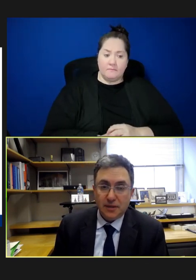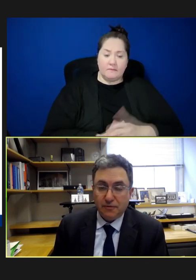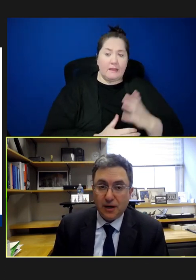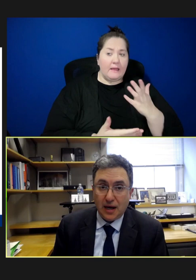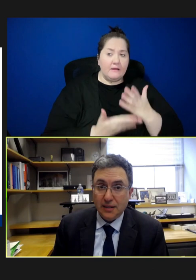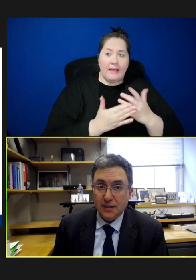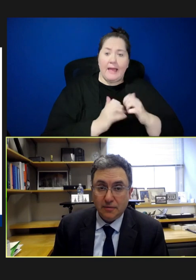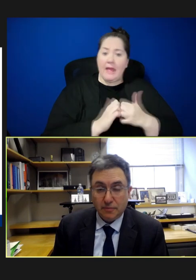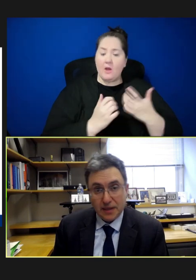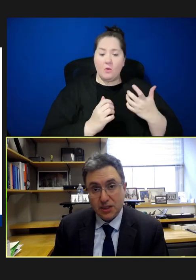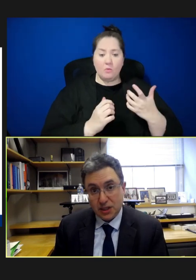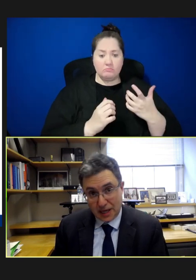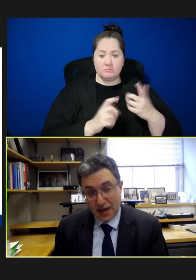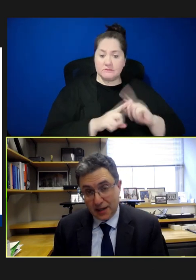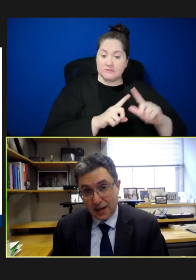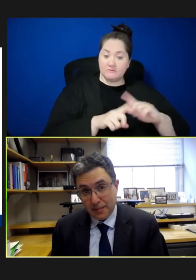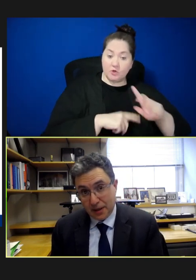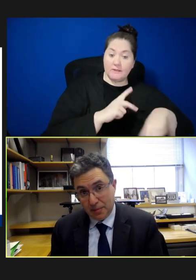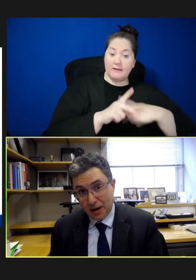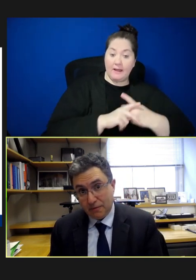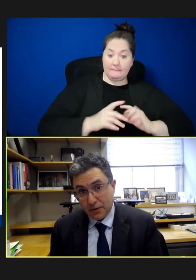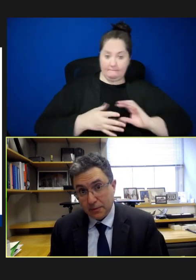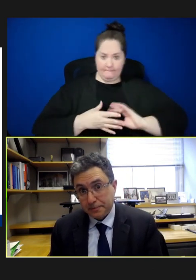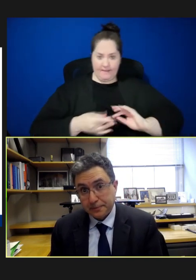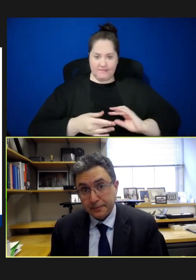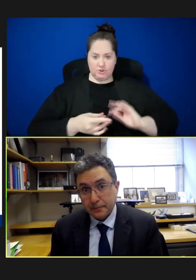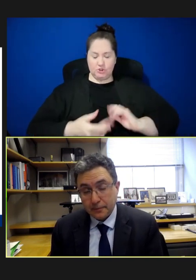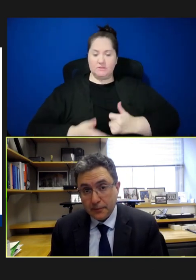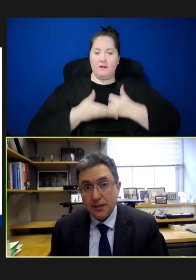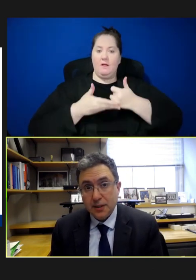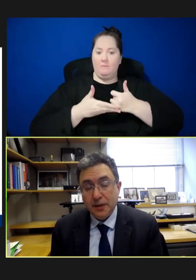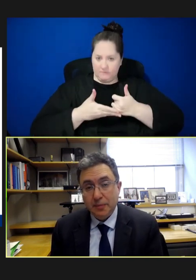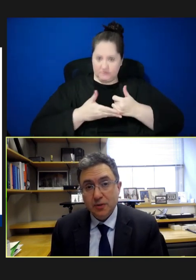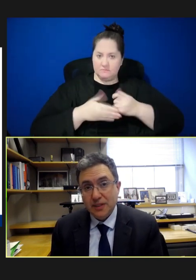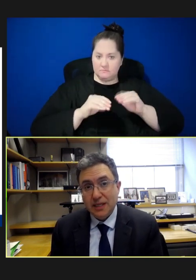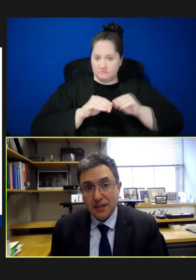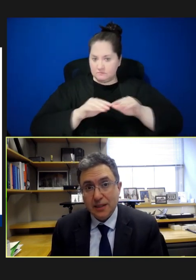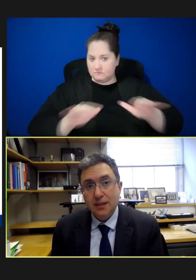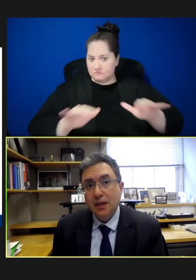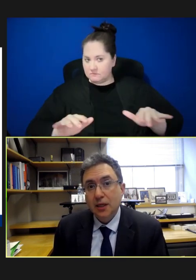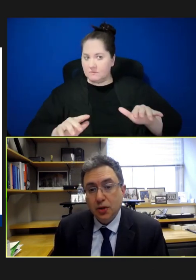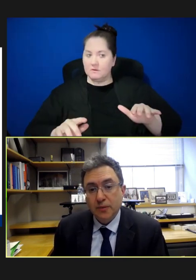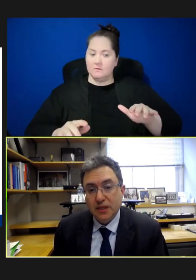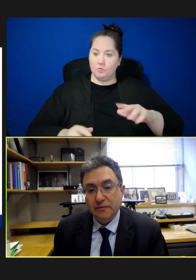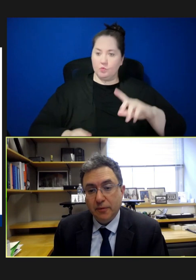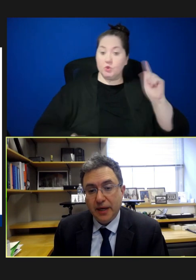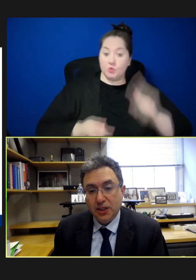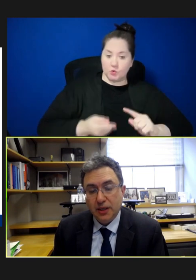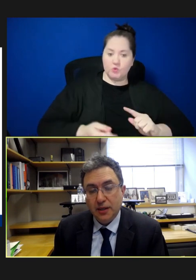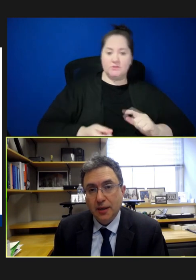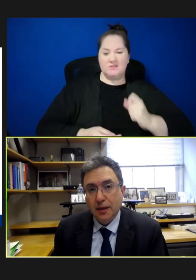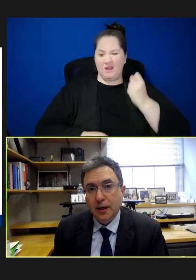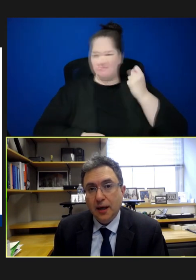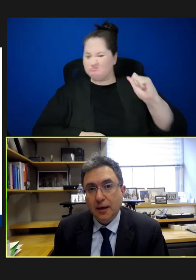different kinds of messages ahead of time can be helpful to people's resistance to misinformation.